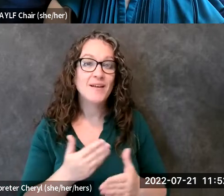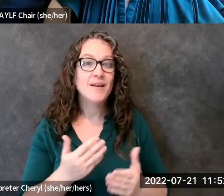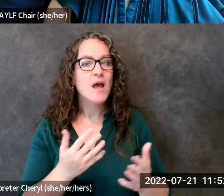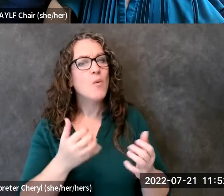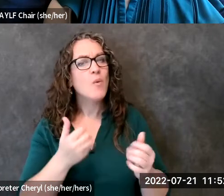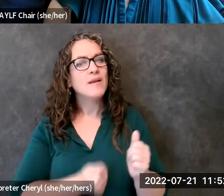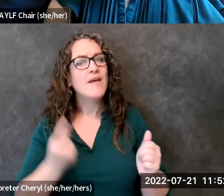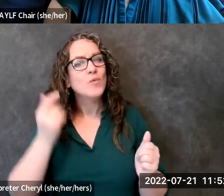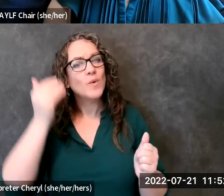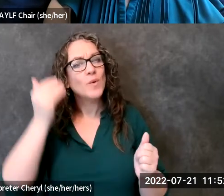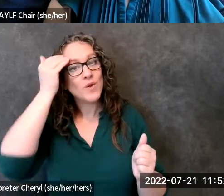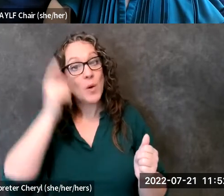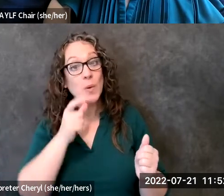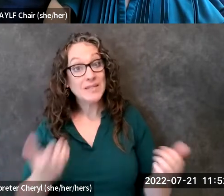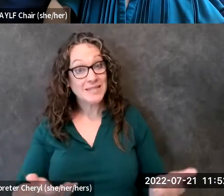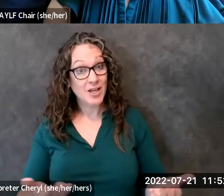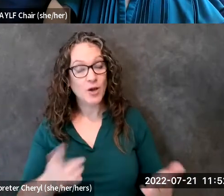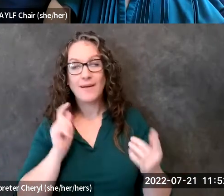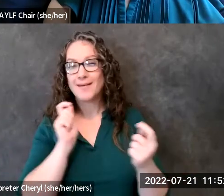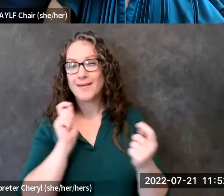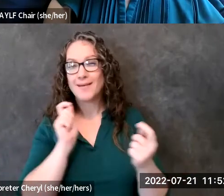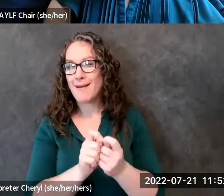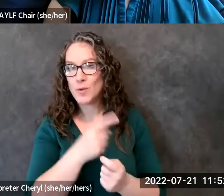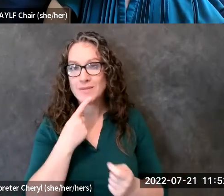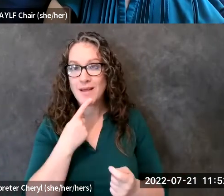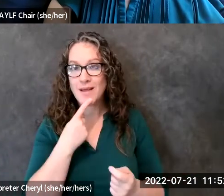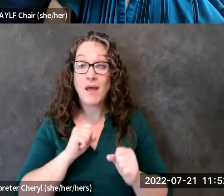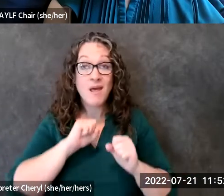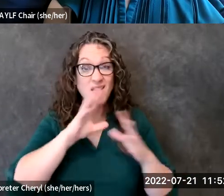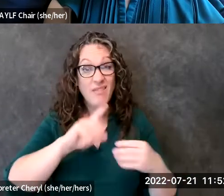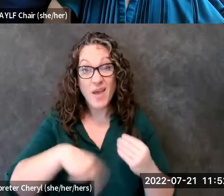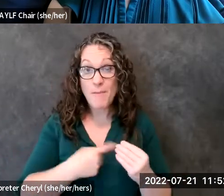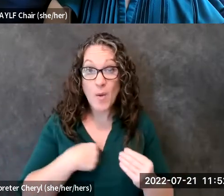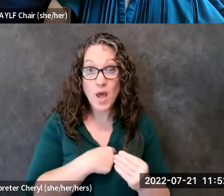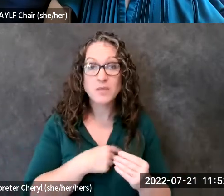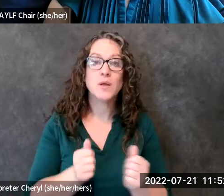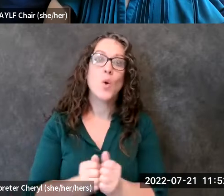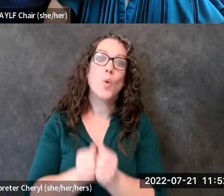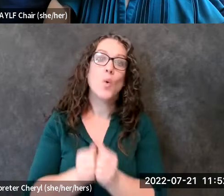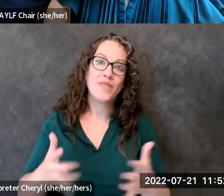that is here exactly what you shared nothing about us without us because of our voices and we are not